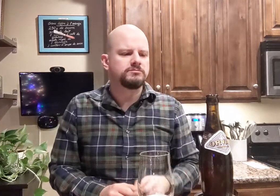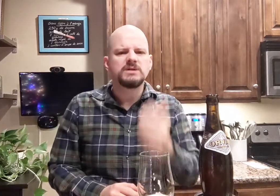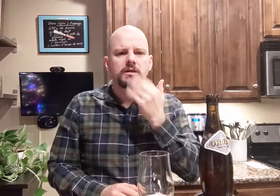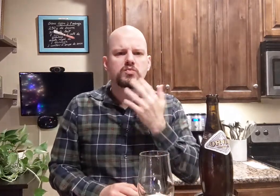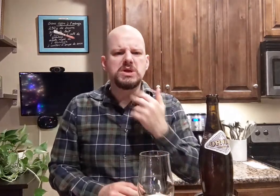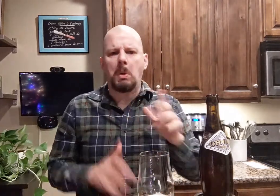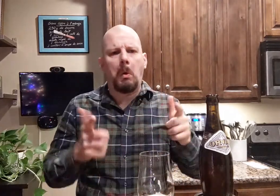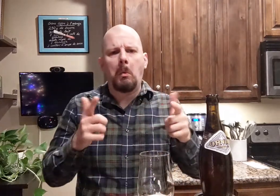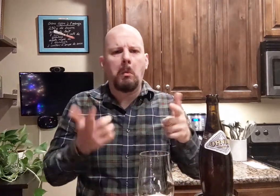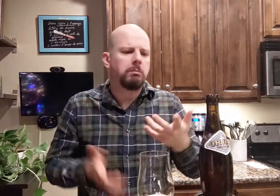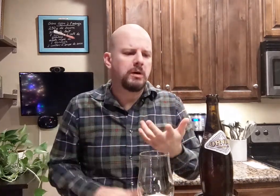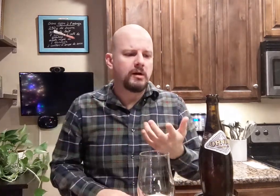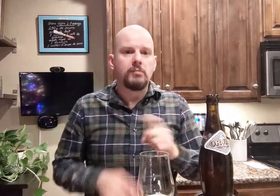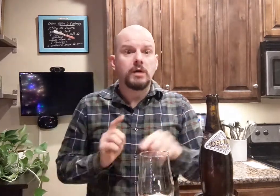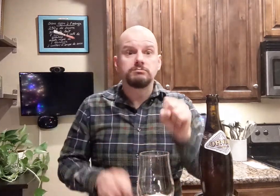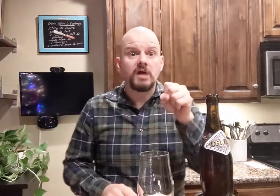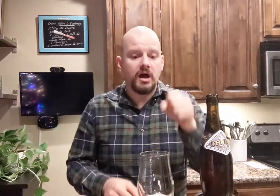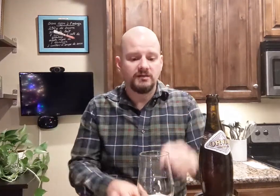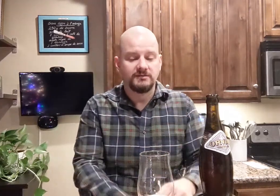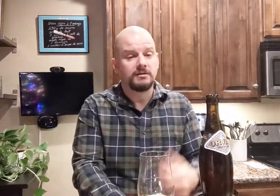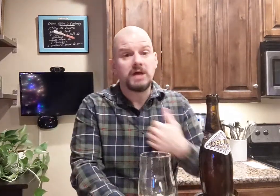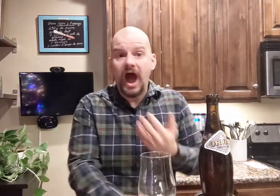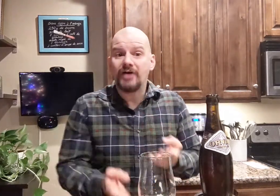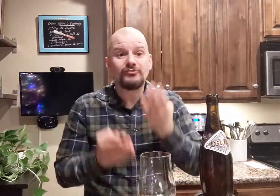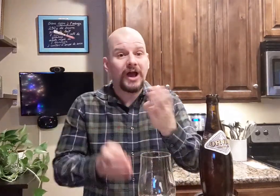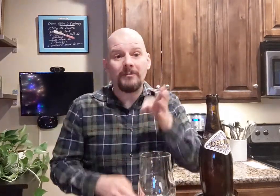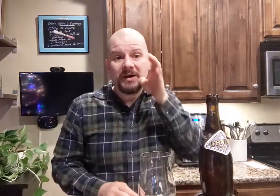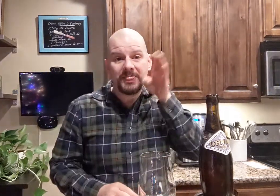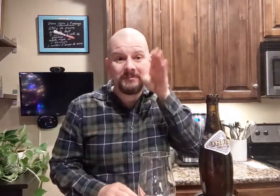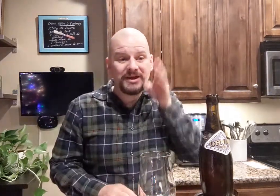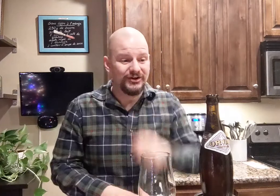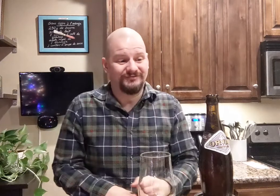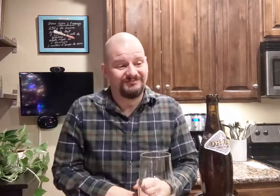It's just barely sweet but yeah, I would recommend this beer.